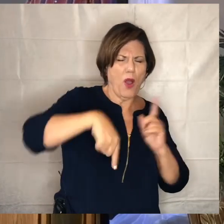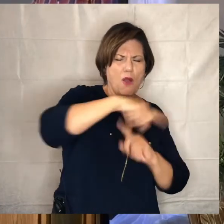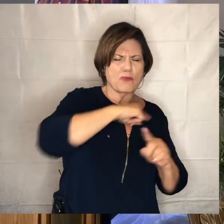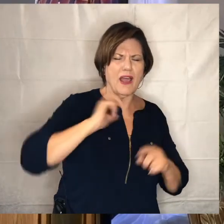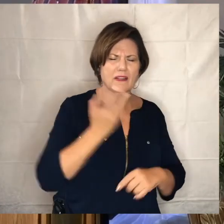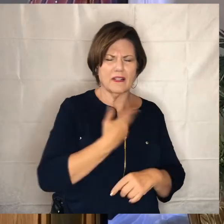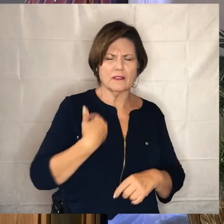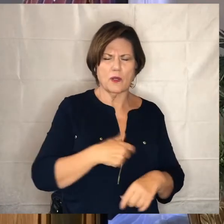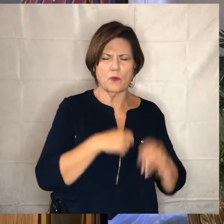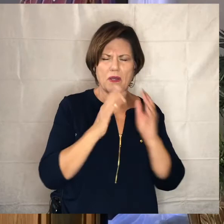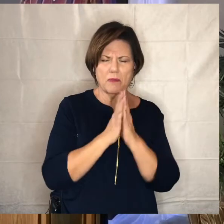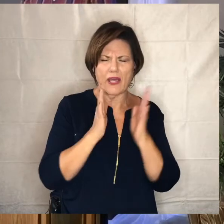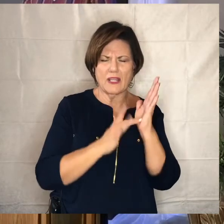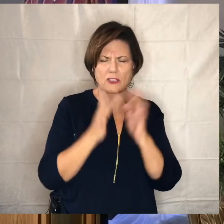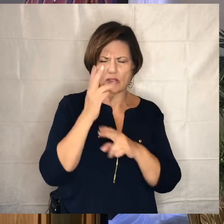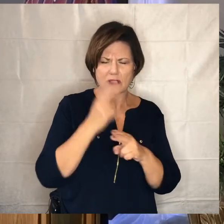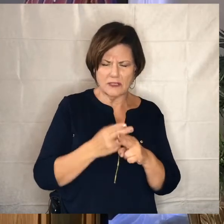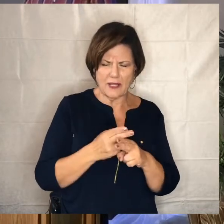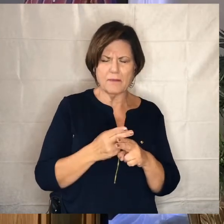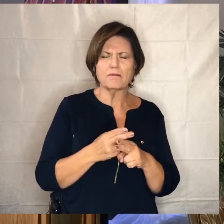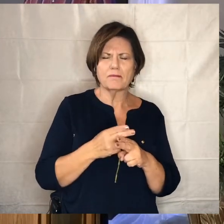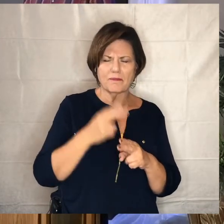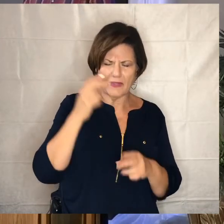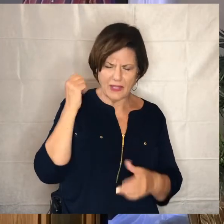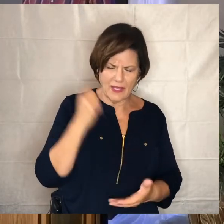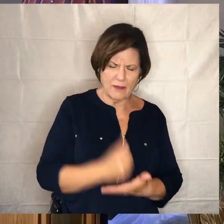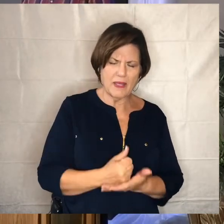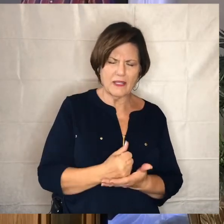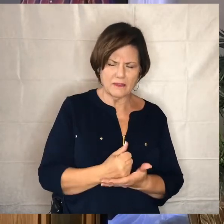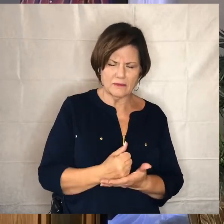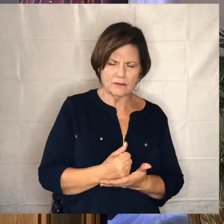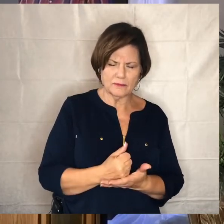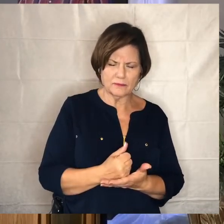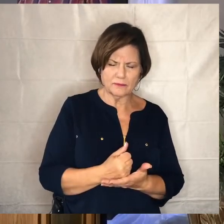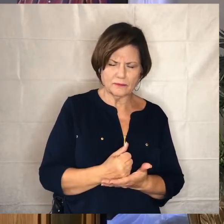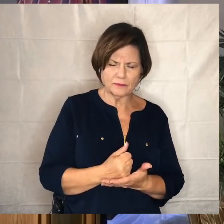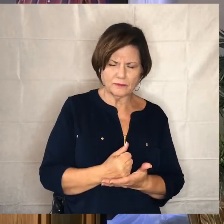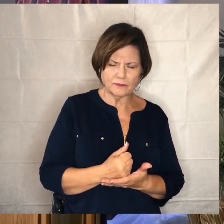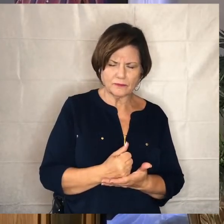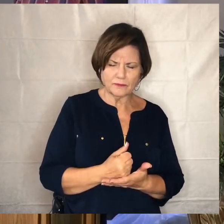we pray this in jesus name amen